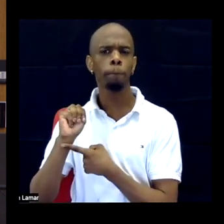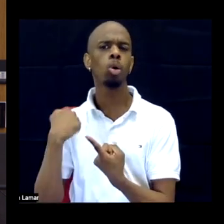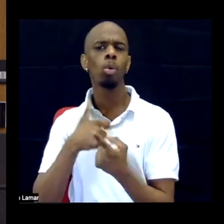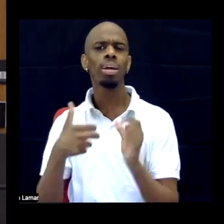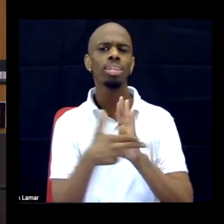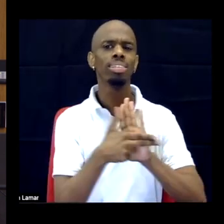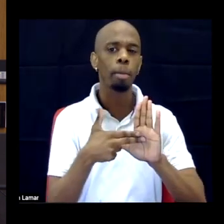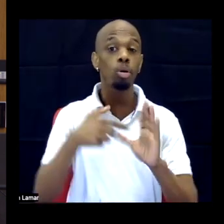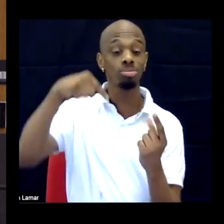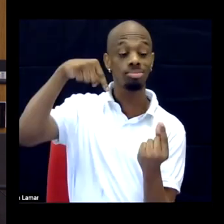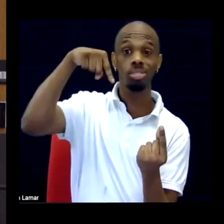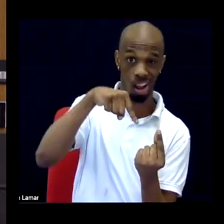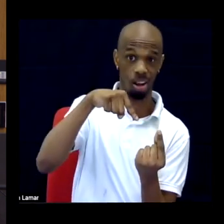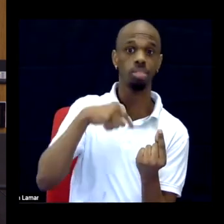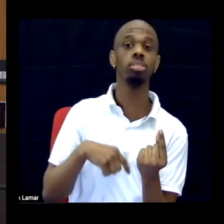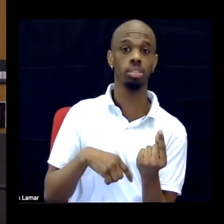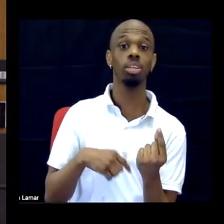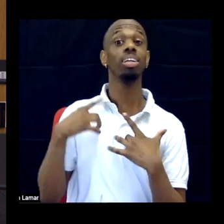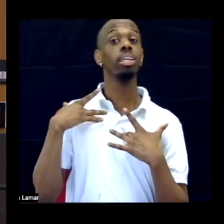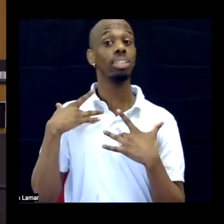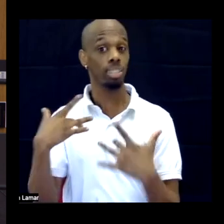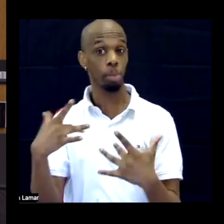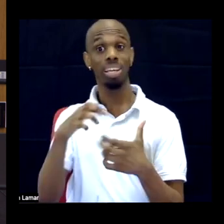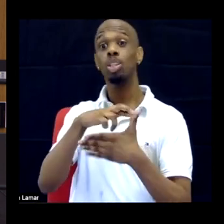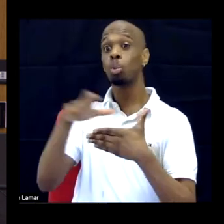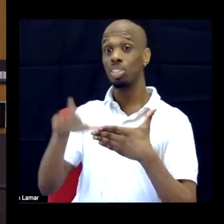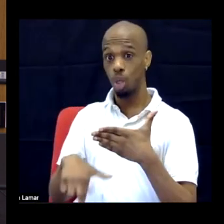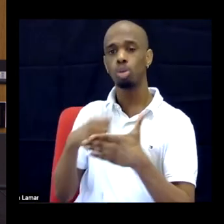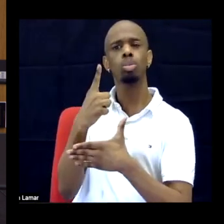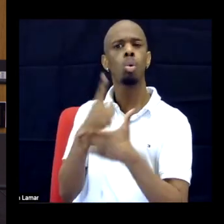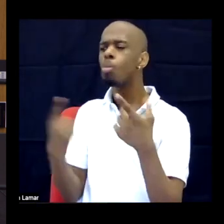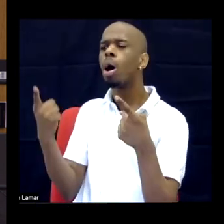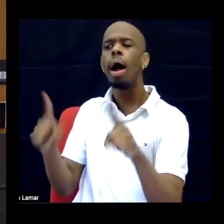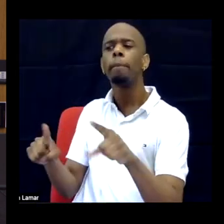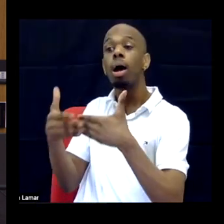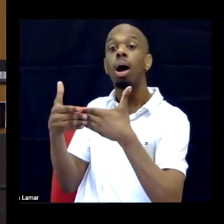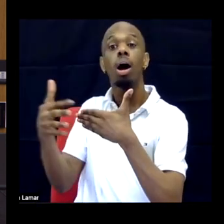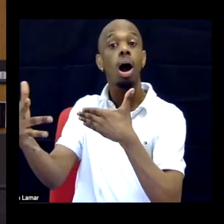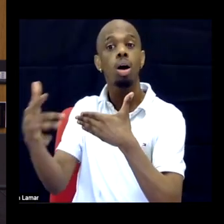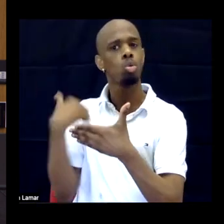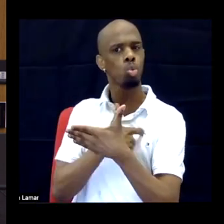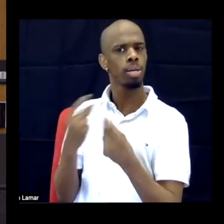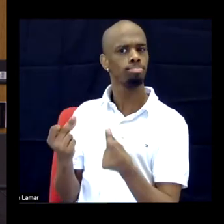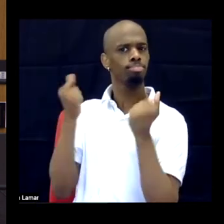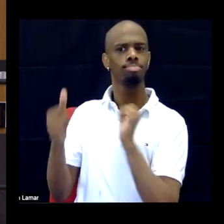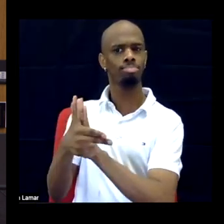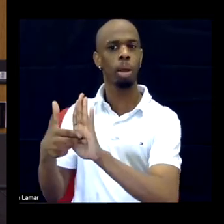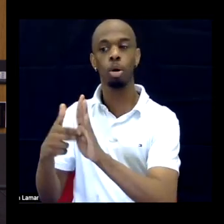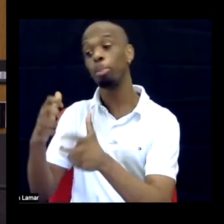problem. The disability that results from the violence is not the problem. The violence, the harm, is the problem. But we can acknowledge there's harm there.